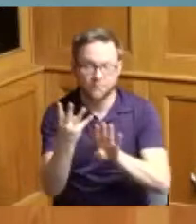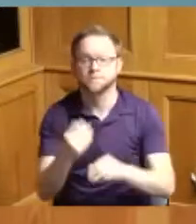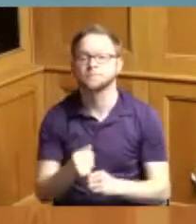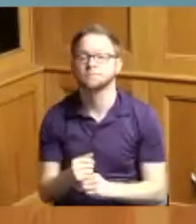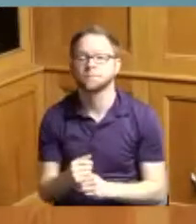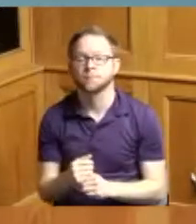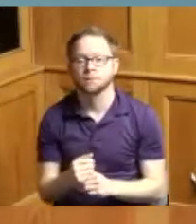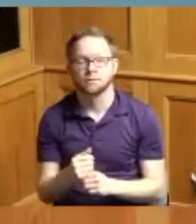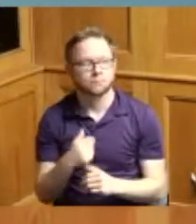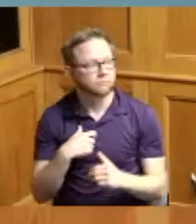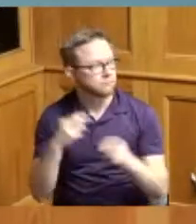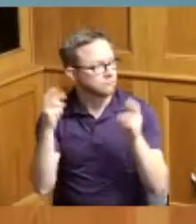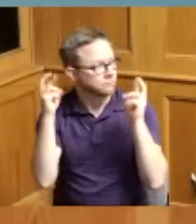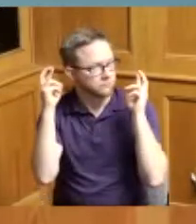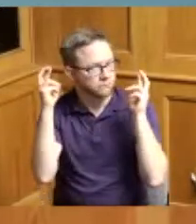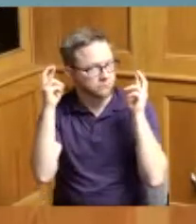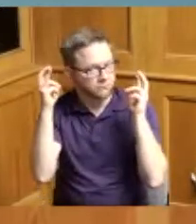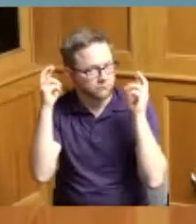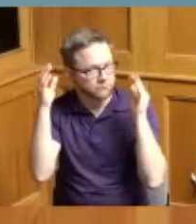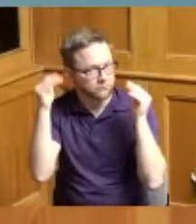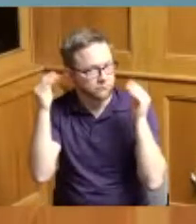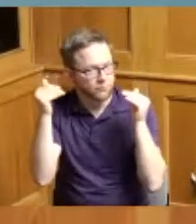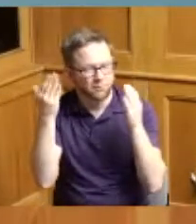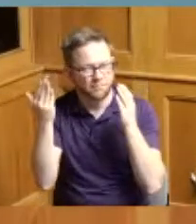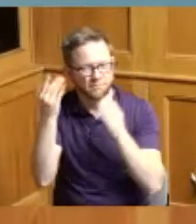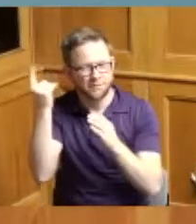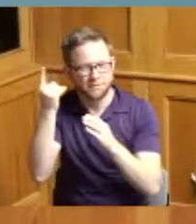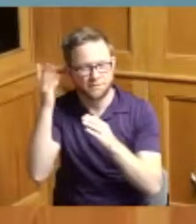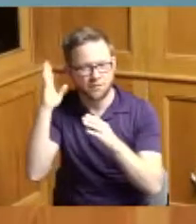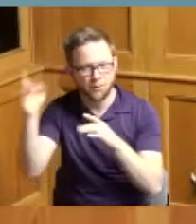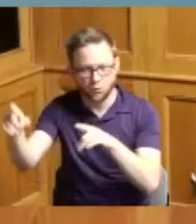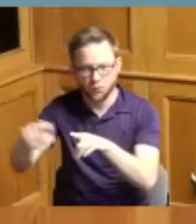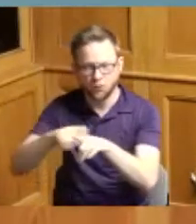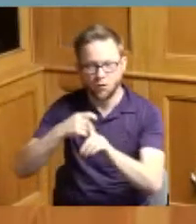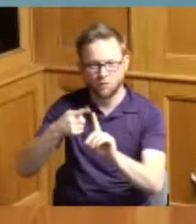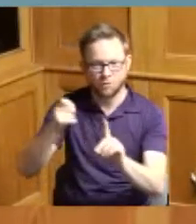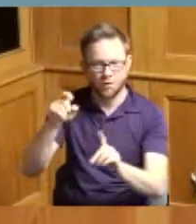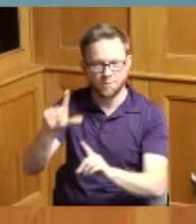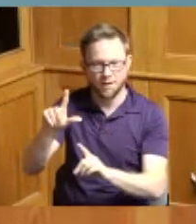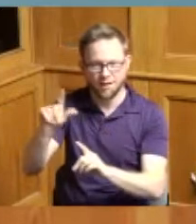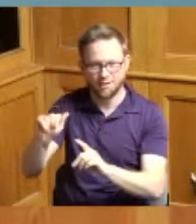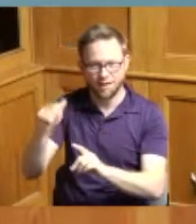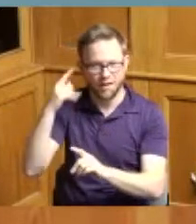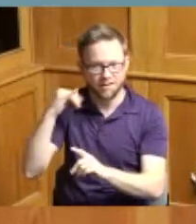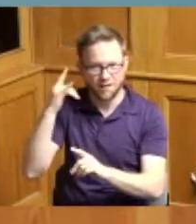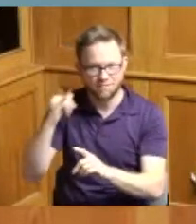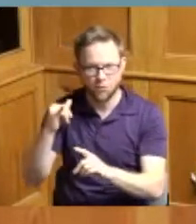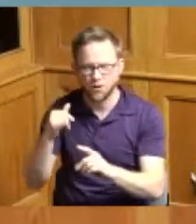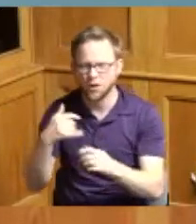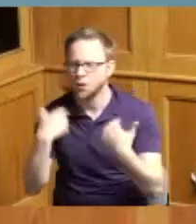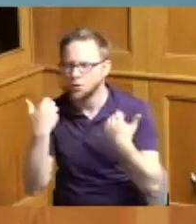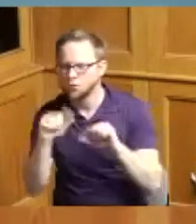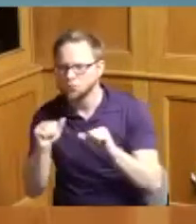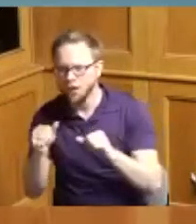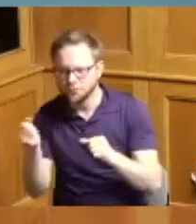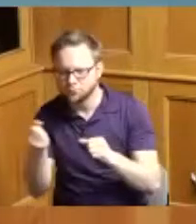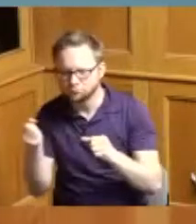the someone will call in from Los Angeles we were trying to do a little small wager with them and I